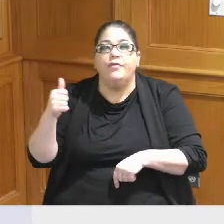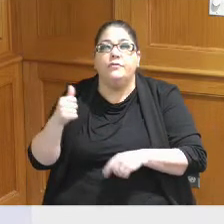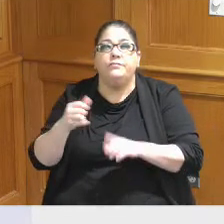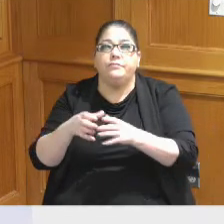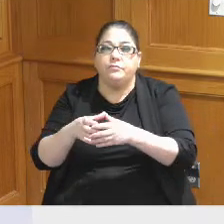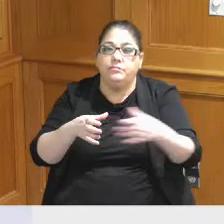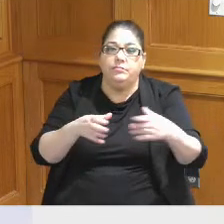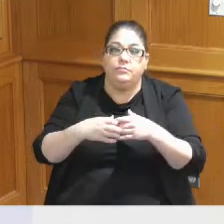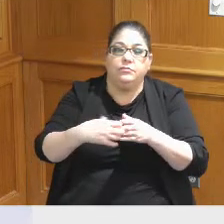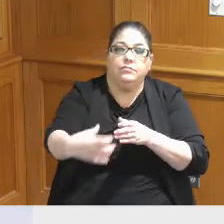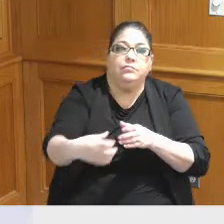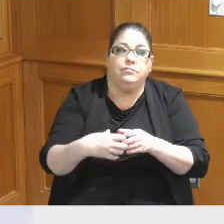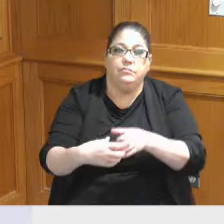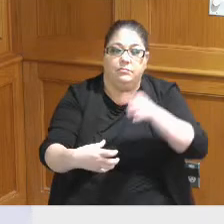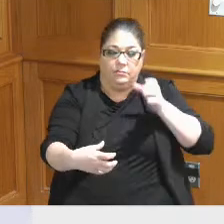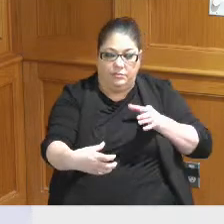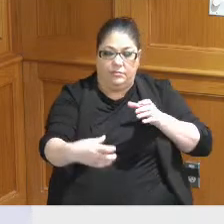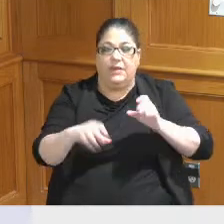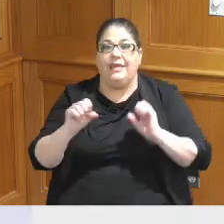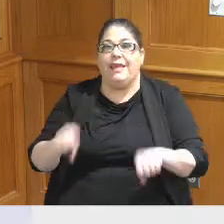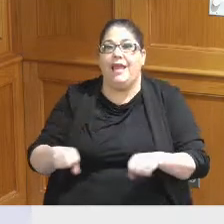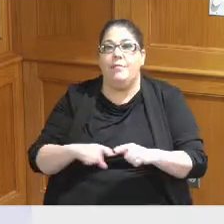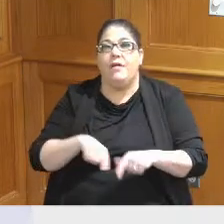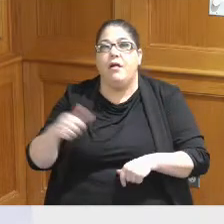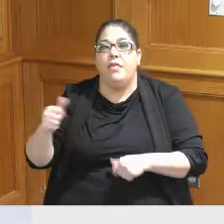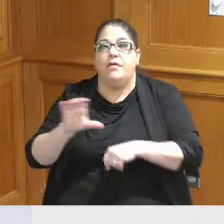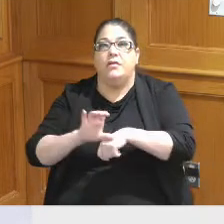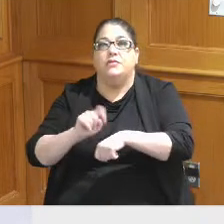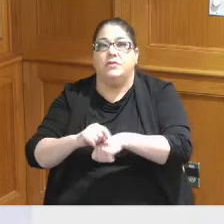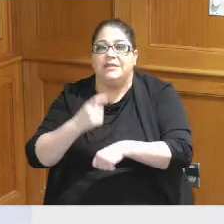I know some of the Consultants we've talked to have said those would be good to explore